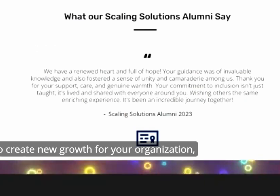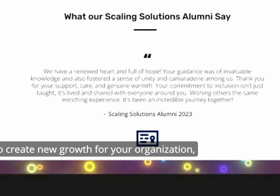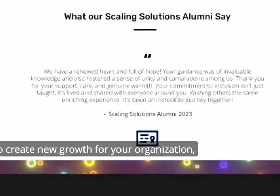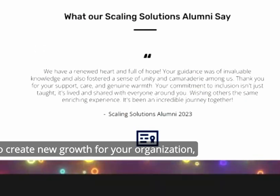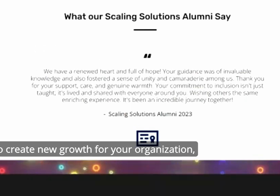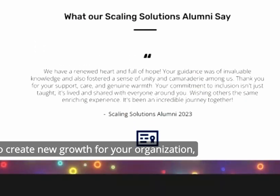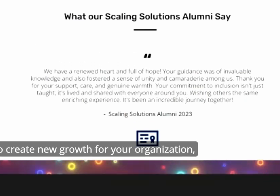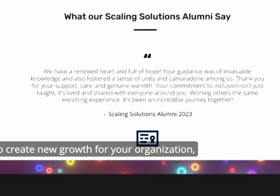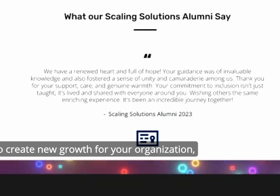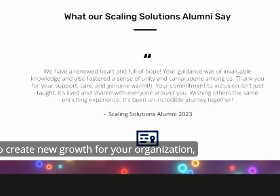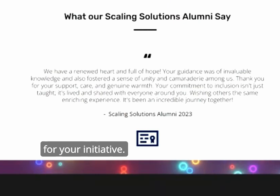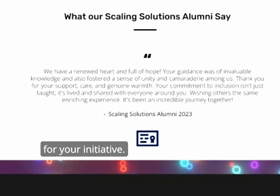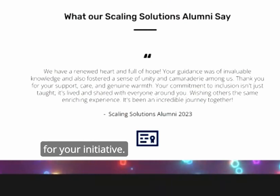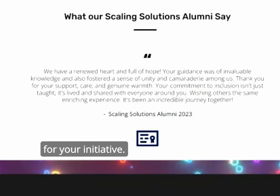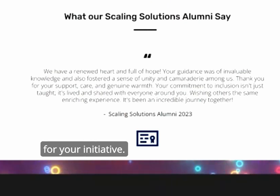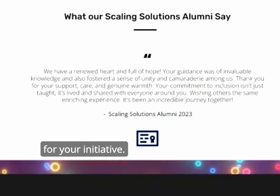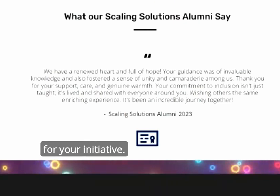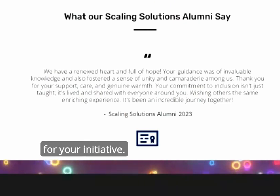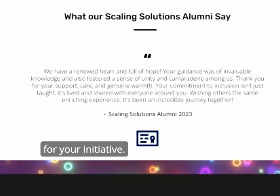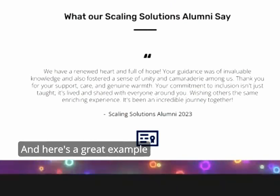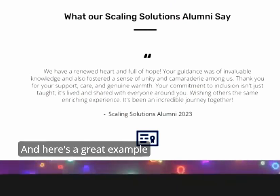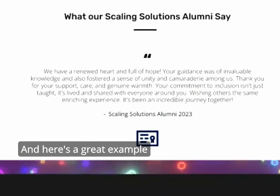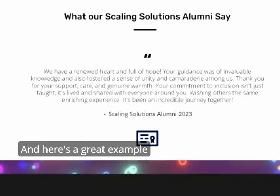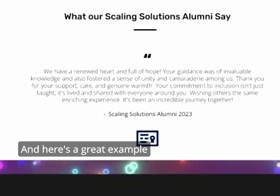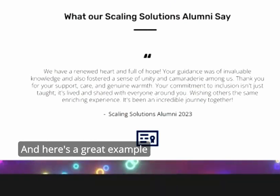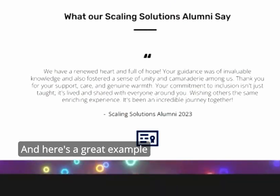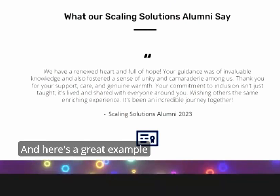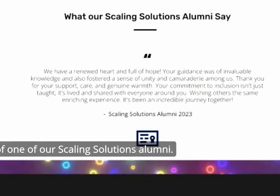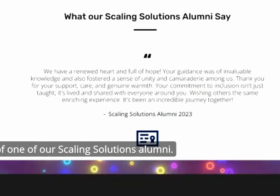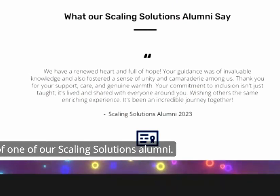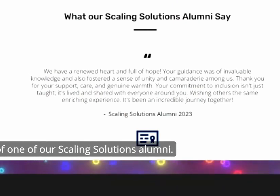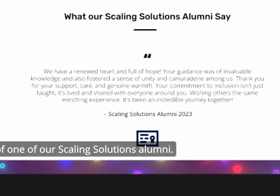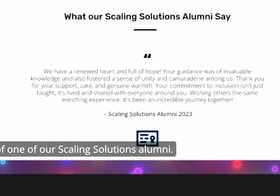growth for your organization for your initiative and here's a great example of one of our scaling